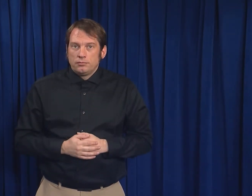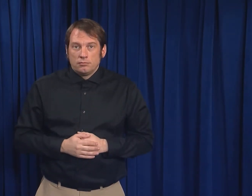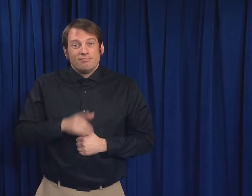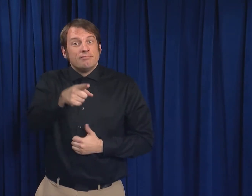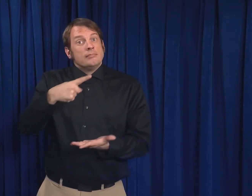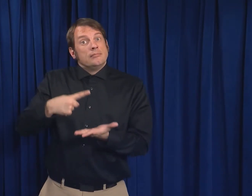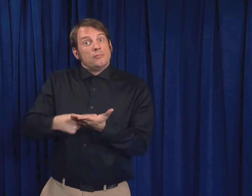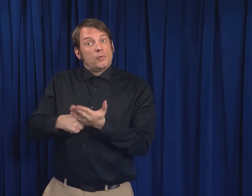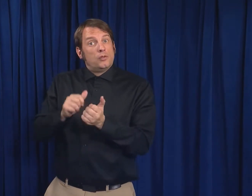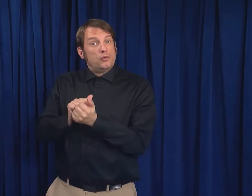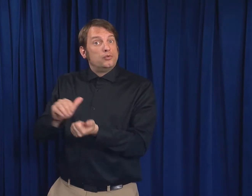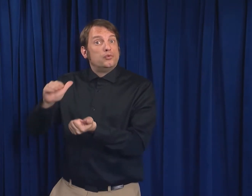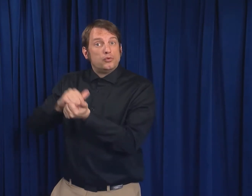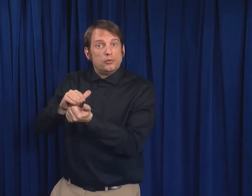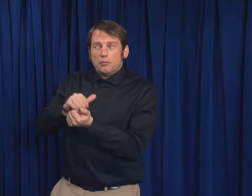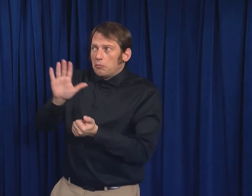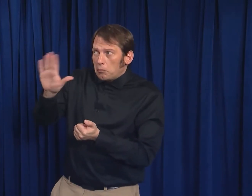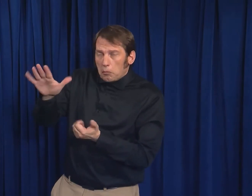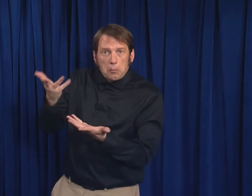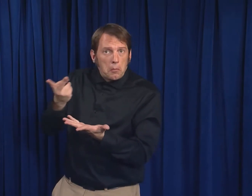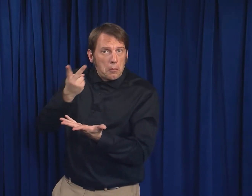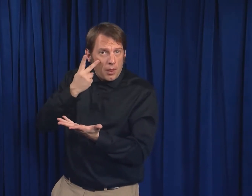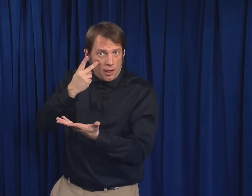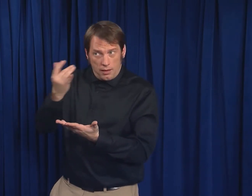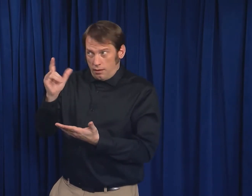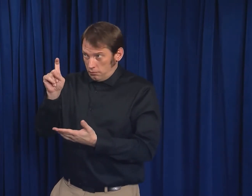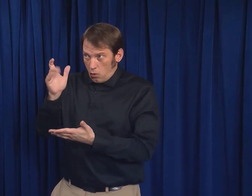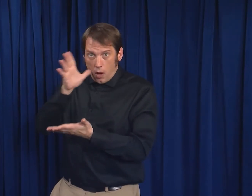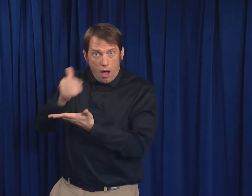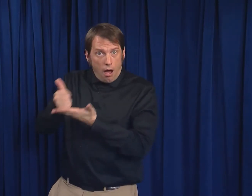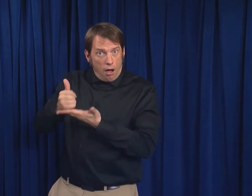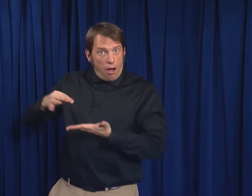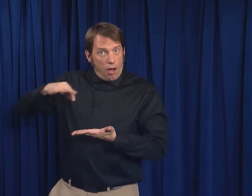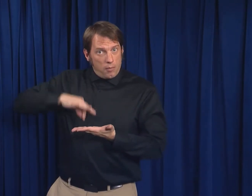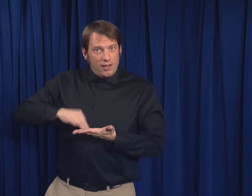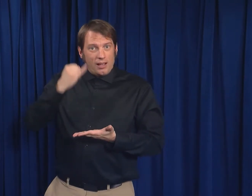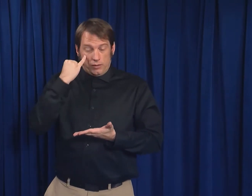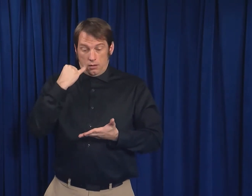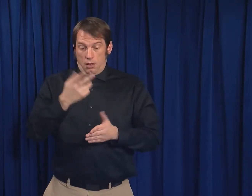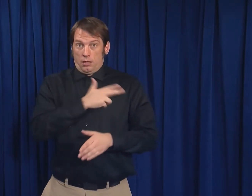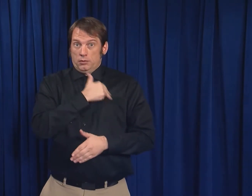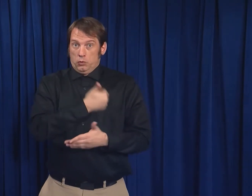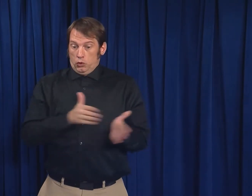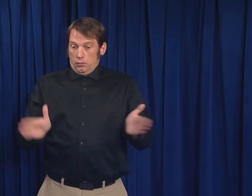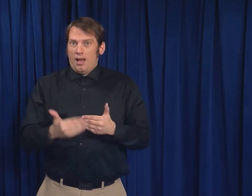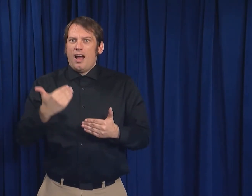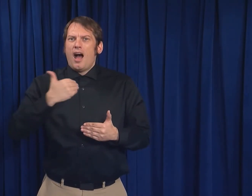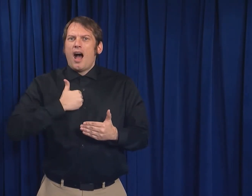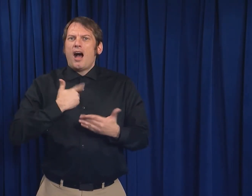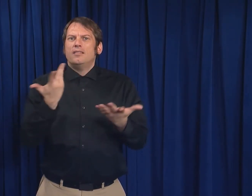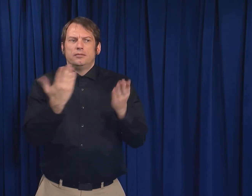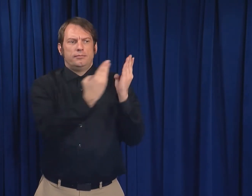Discuss with your healthcare provider if it would be helpful to use a physical barrier while in the hospital room.